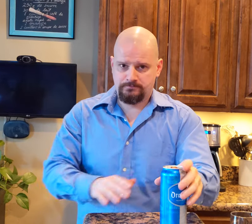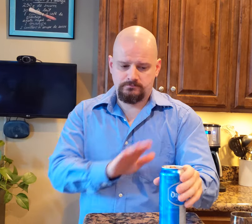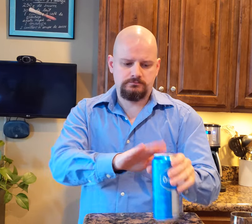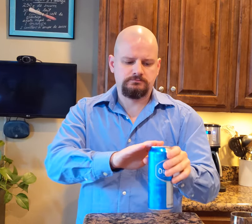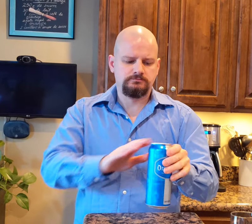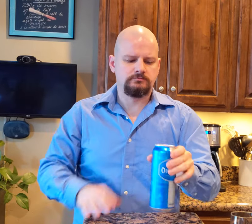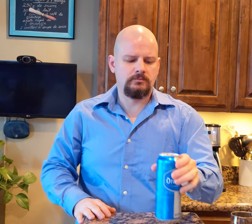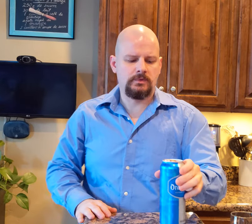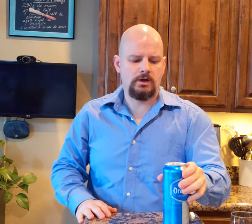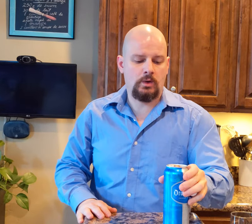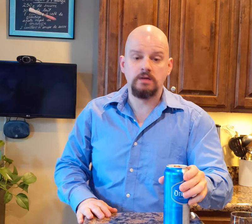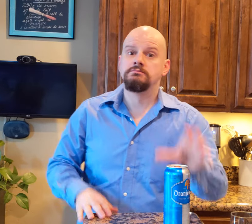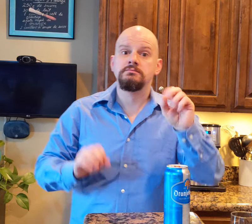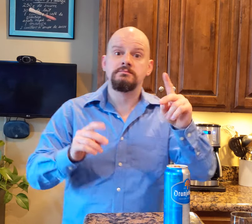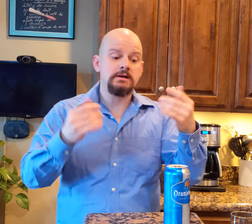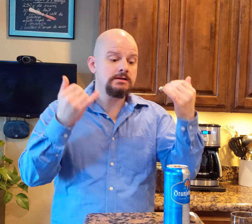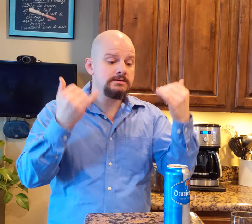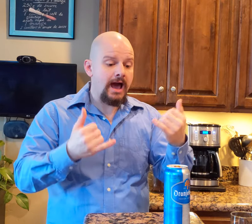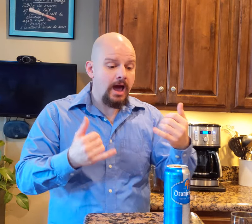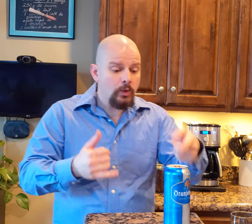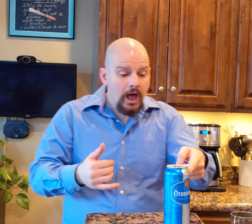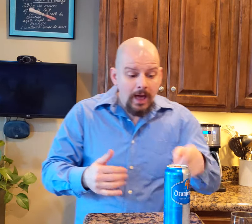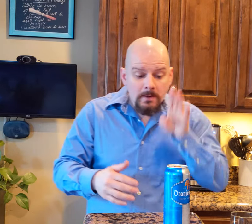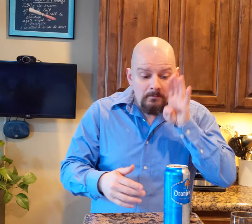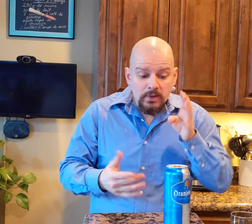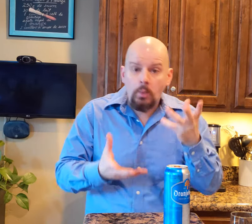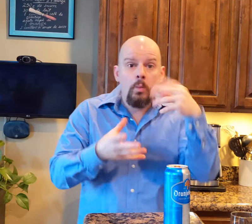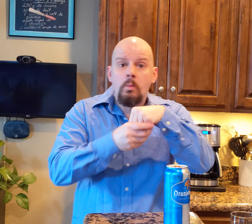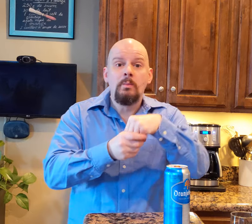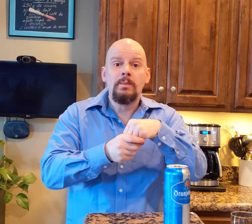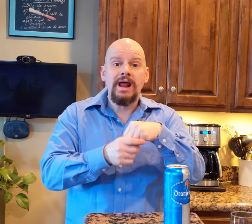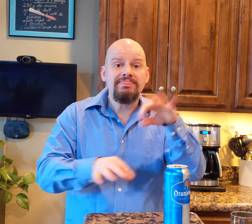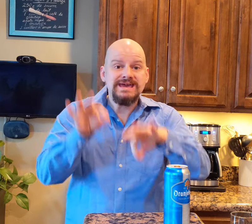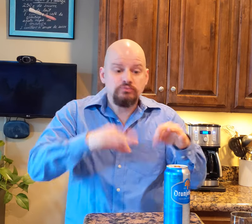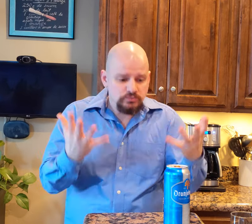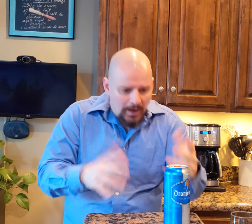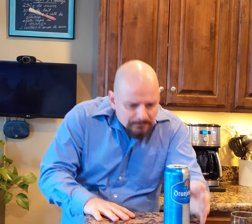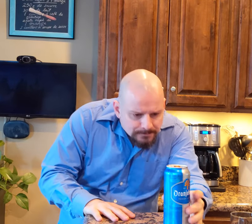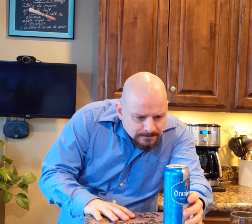Now, the beer ingredients are